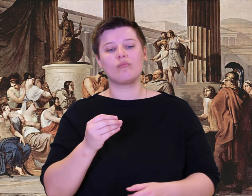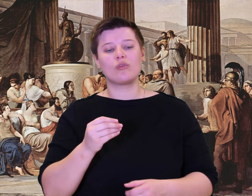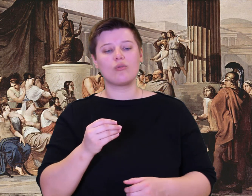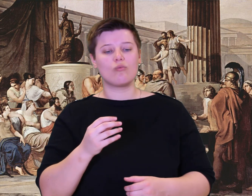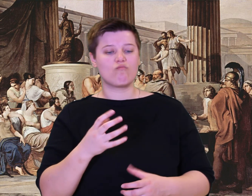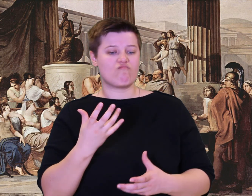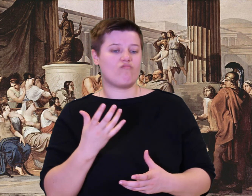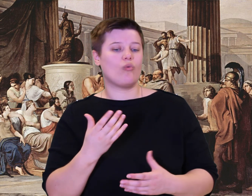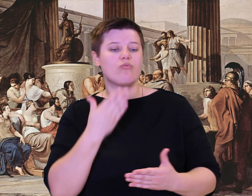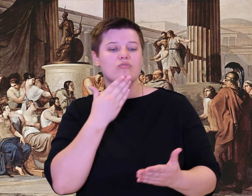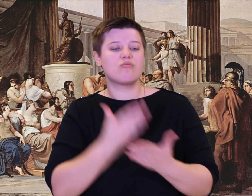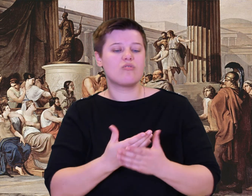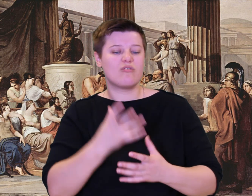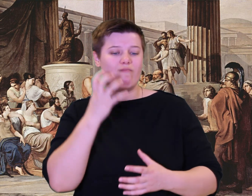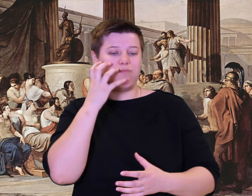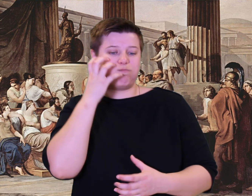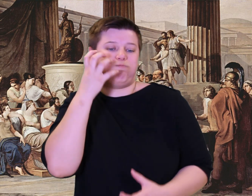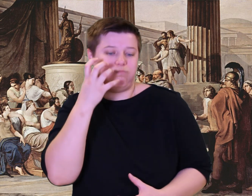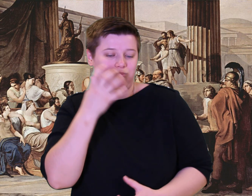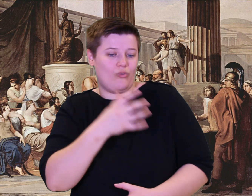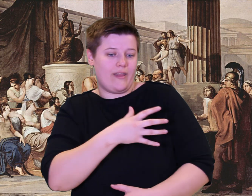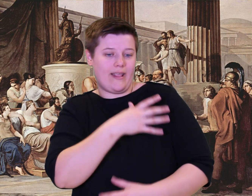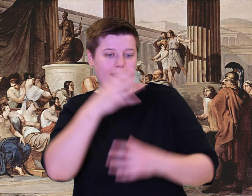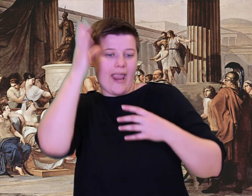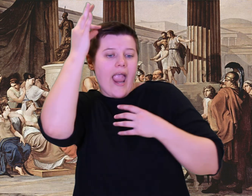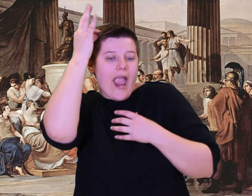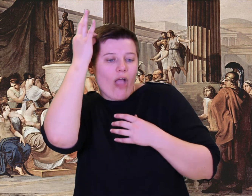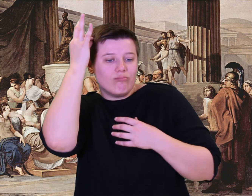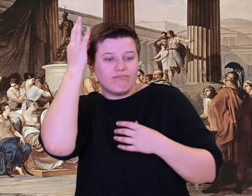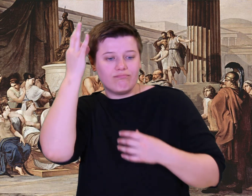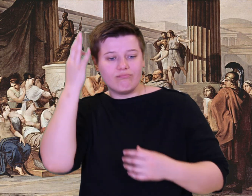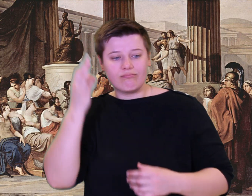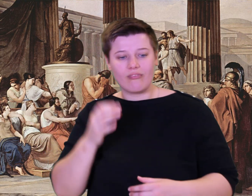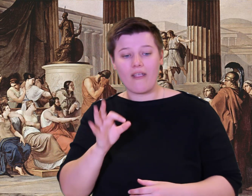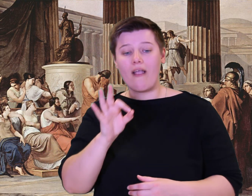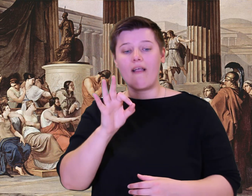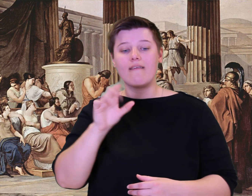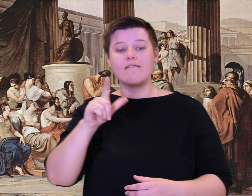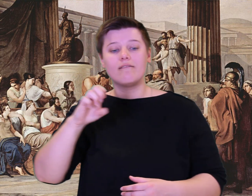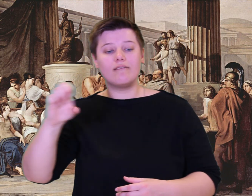all fine big creatures.